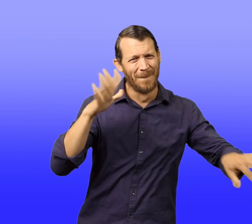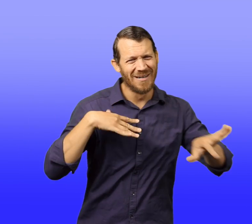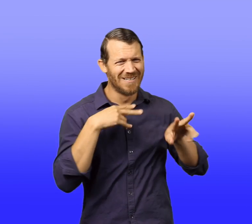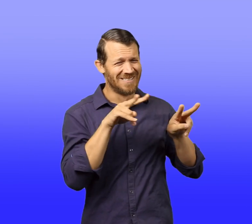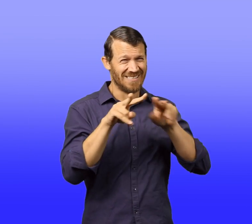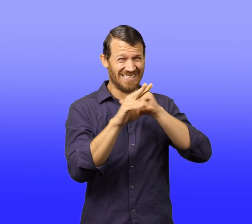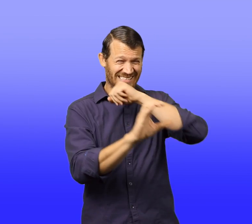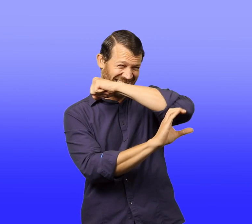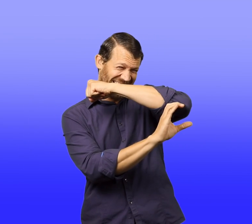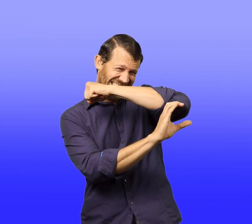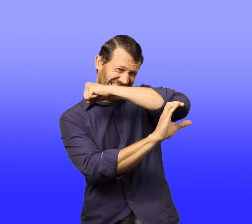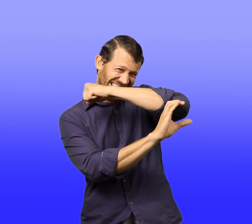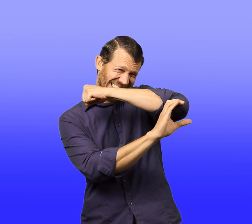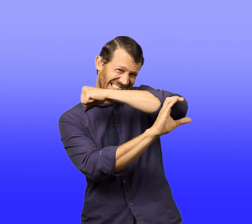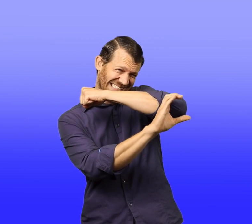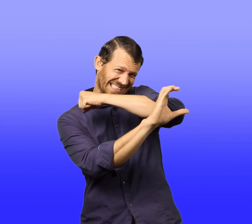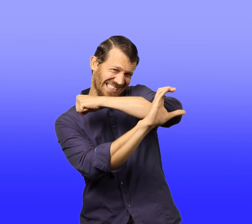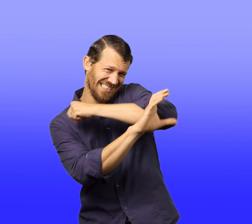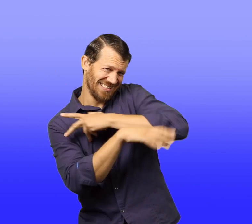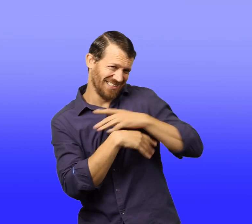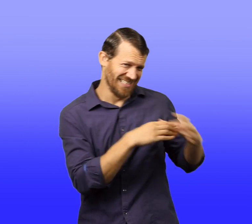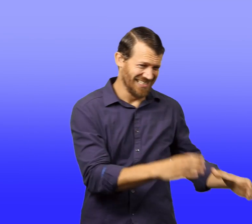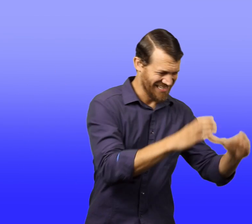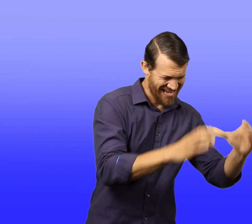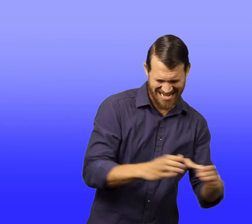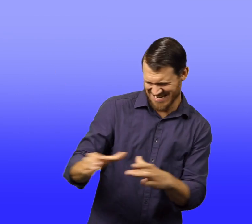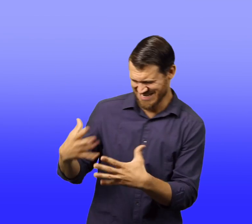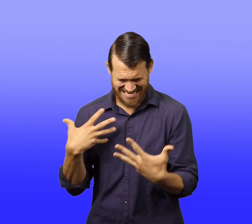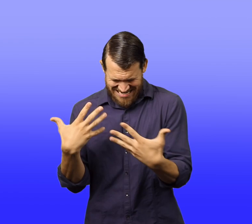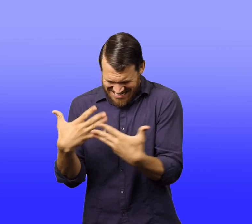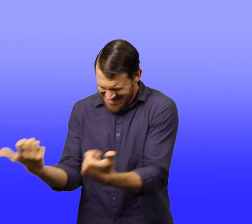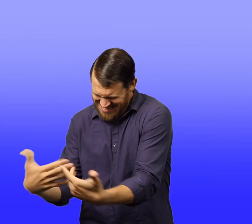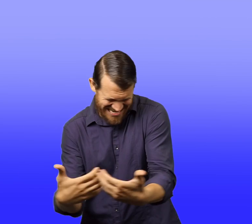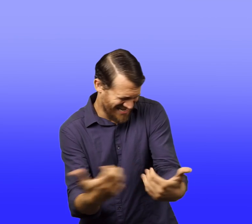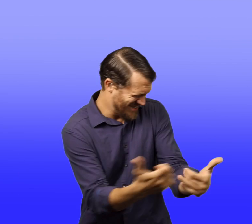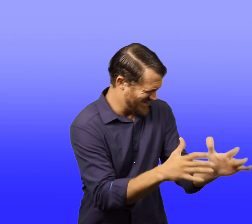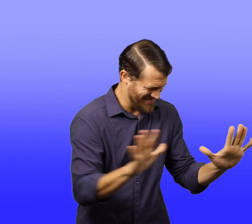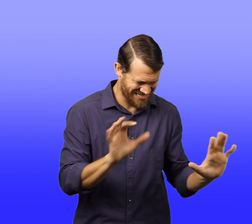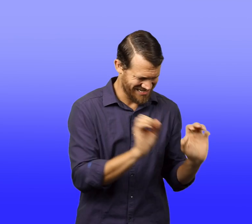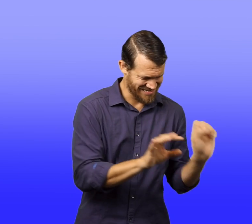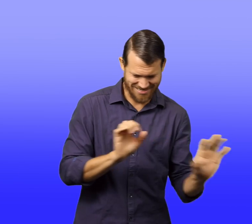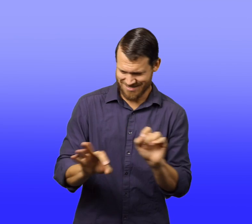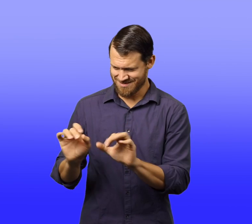Then Walter went back home and before the sun came up sorted all the trash by the garbage.